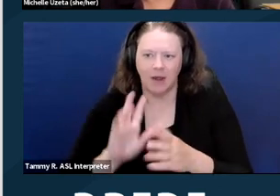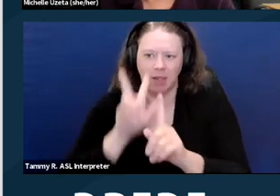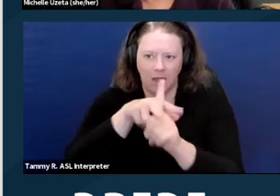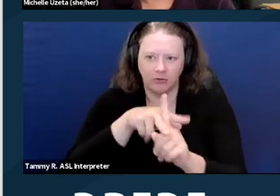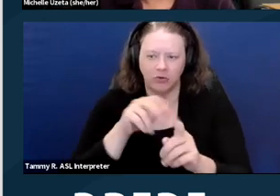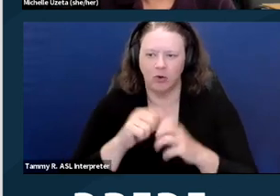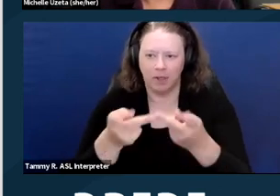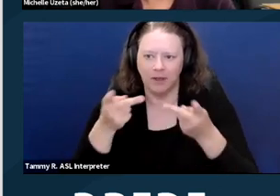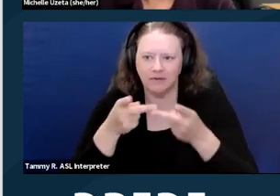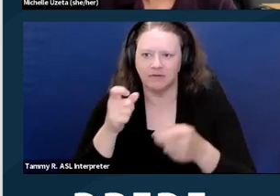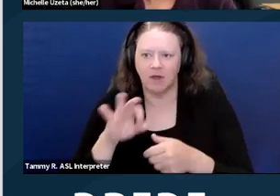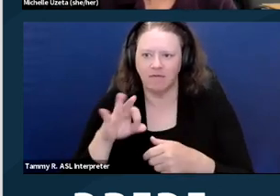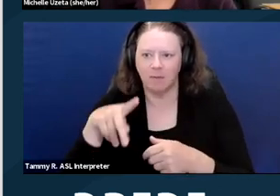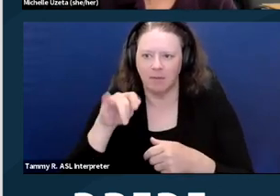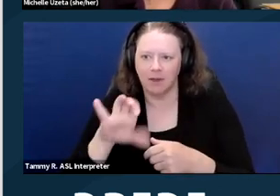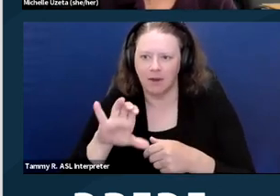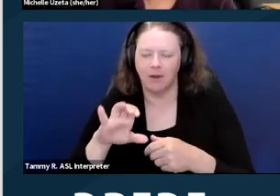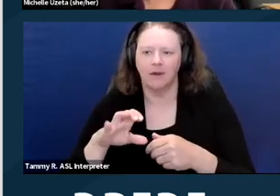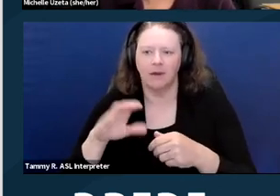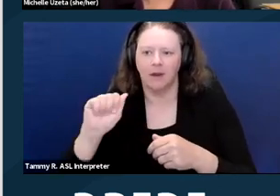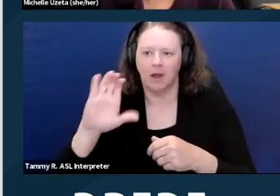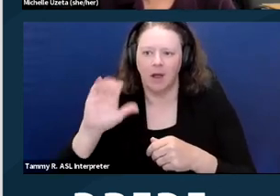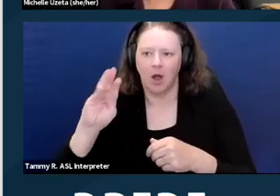which could include places like skilled nursing facilities